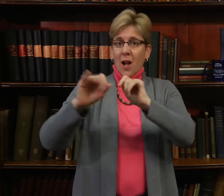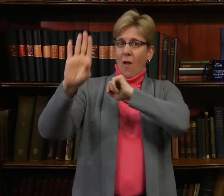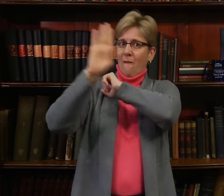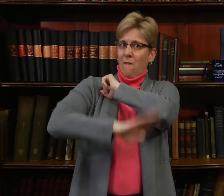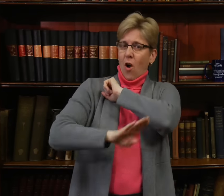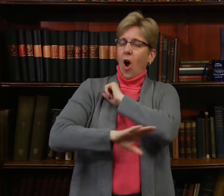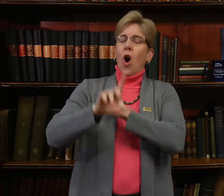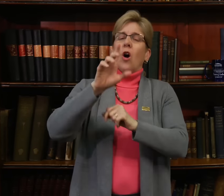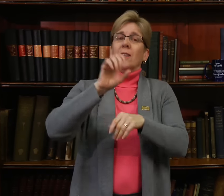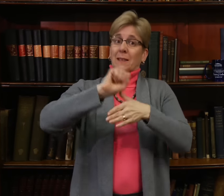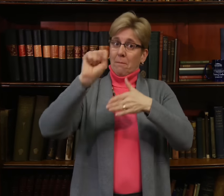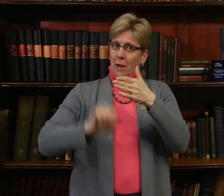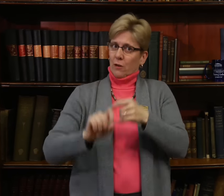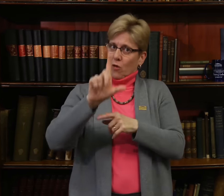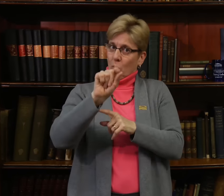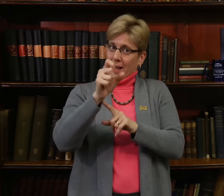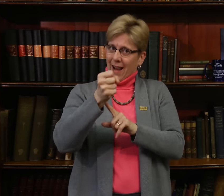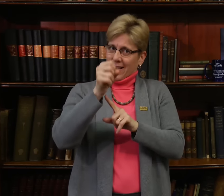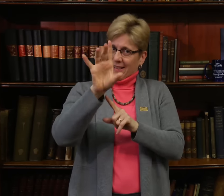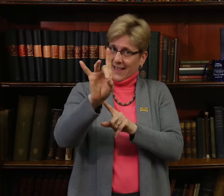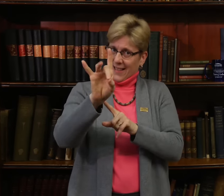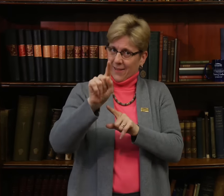by the beginning of the fall semester 2018.